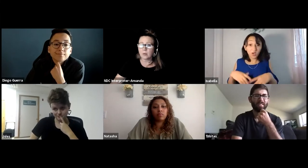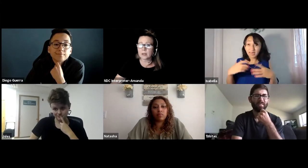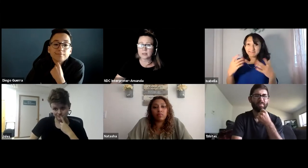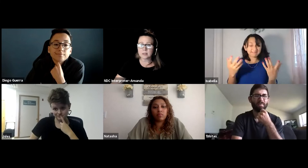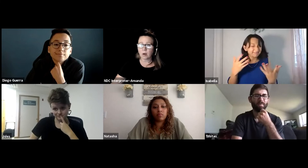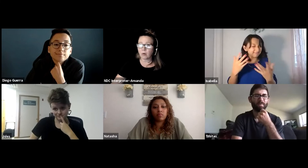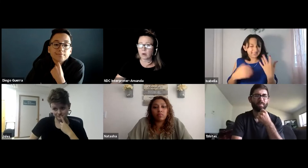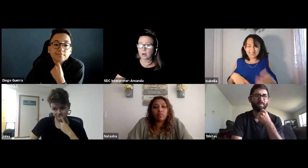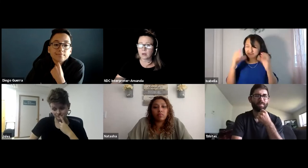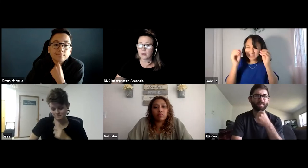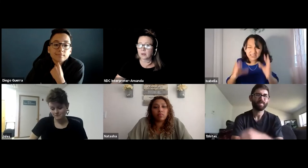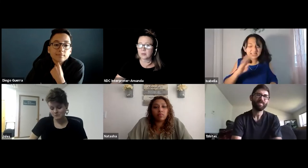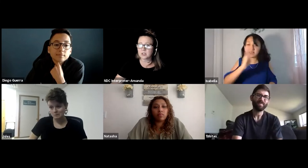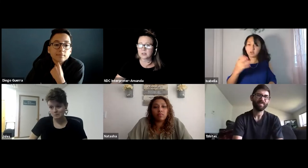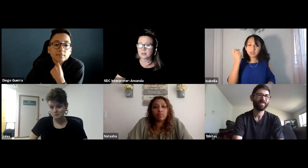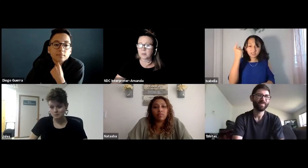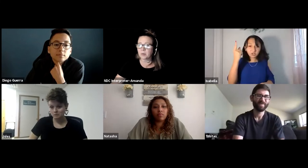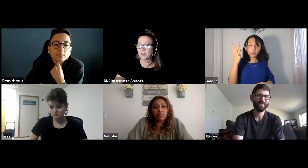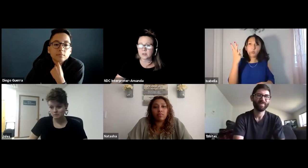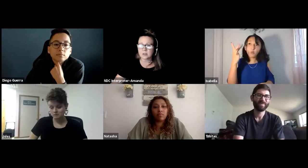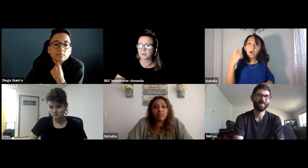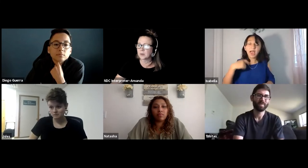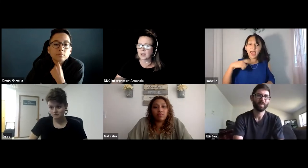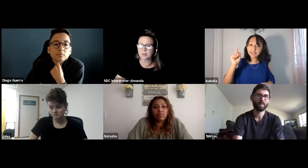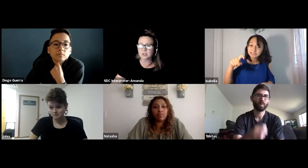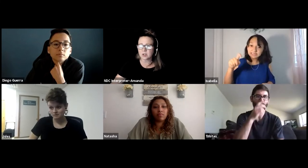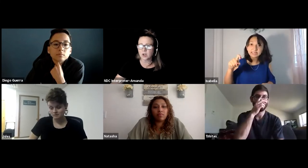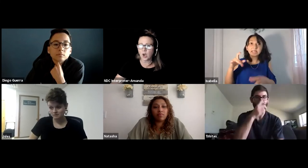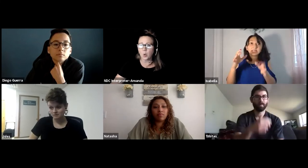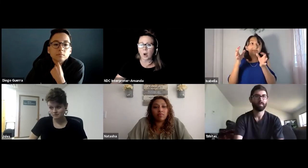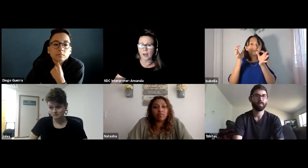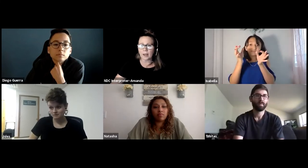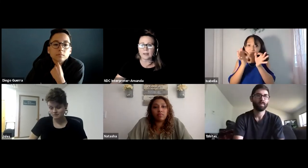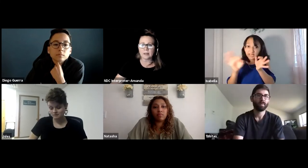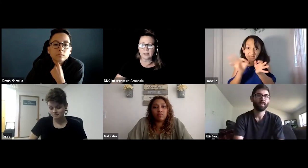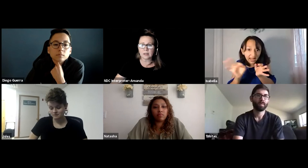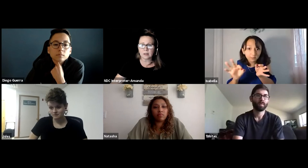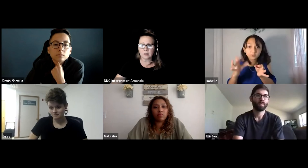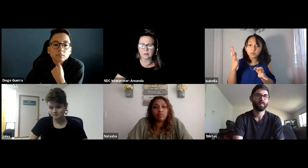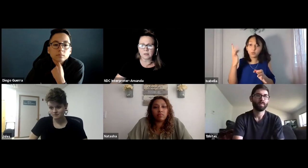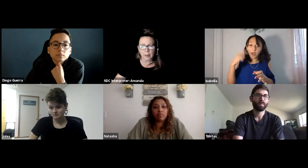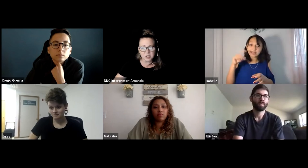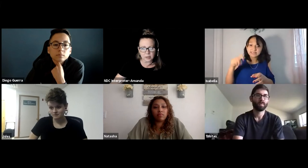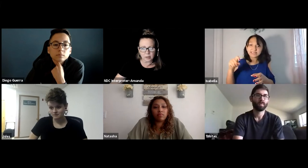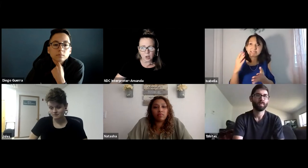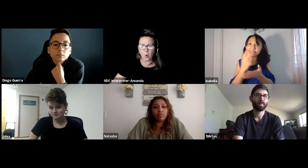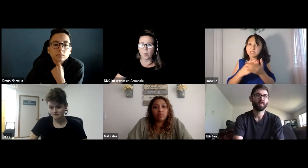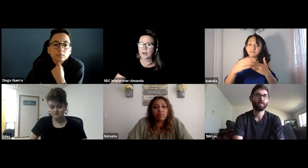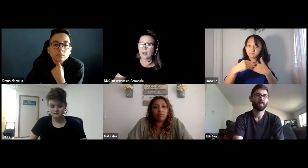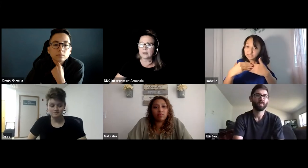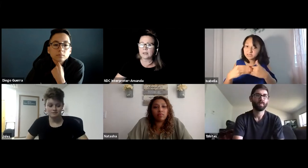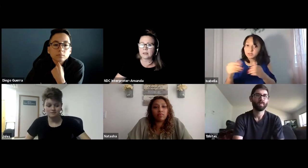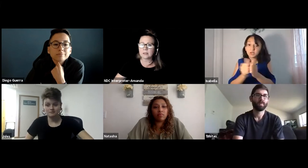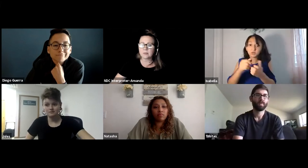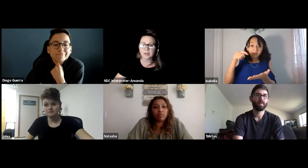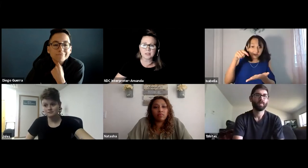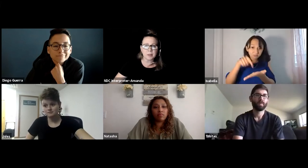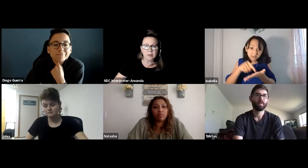So it was just -- my professors never really understood why I needed captioning, why I needed some flexibility